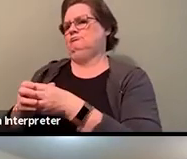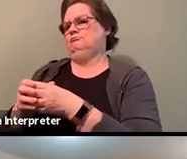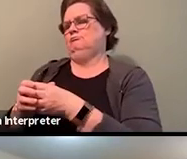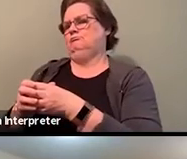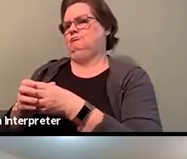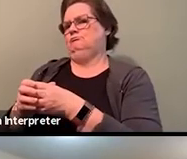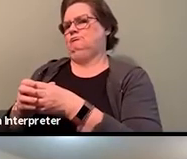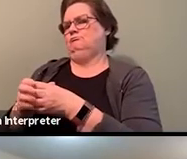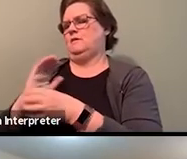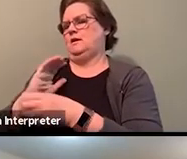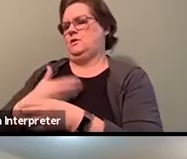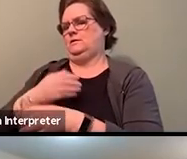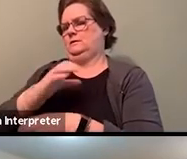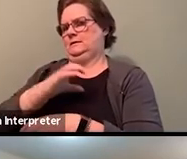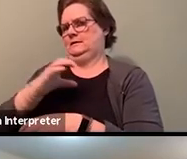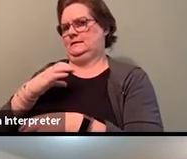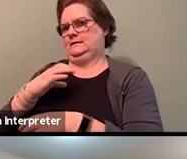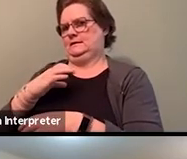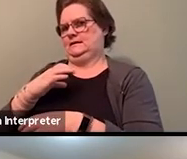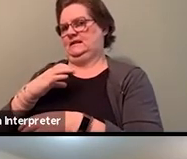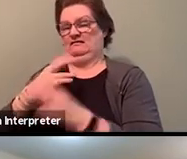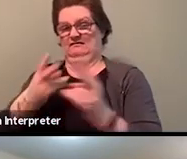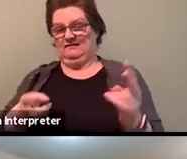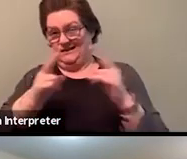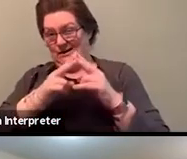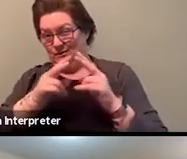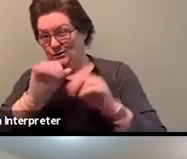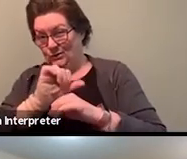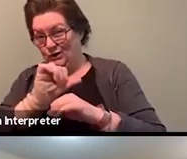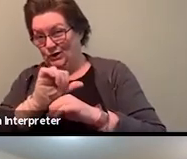So that's one question. Another question that we have,